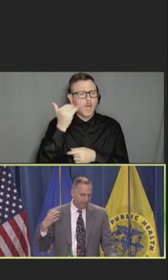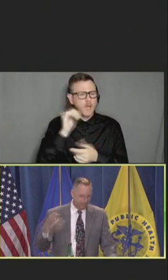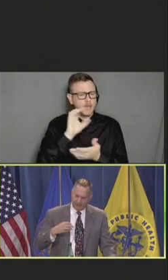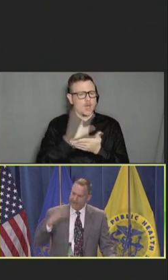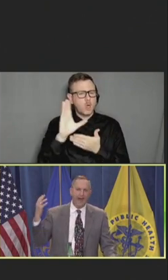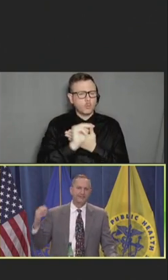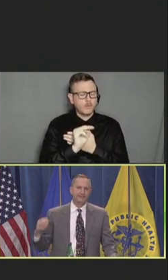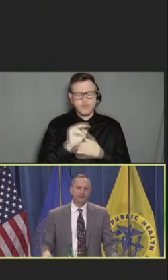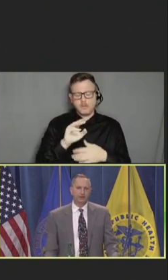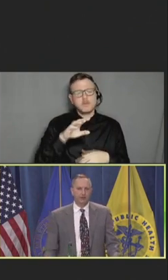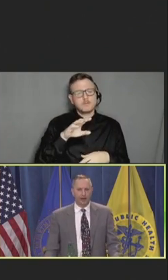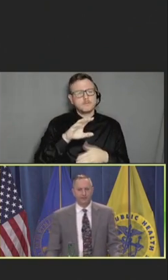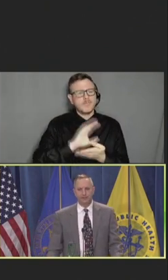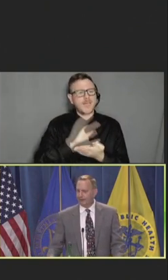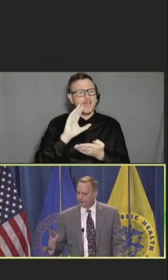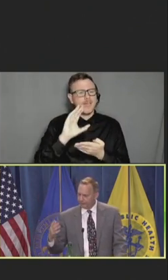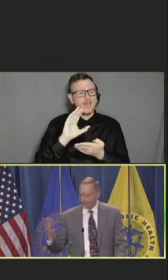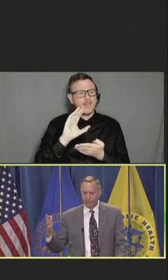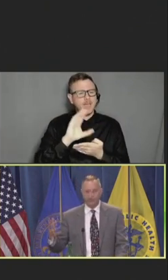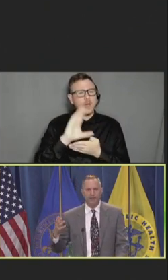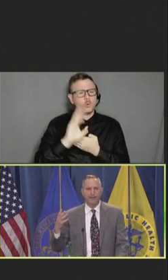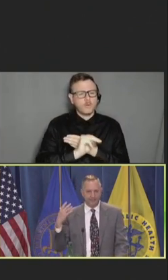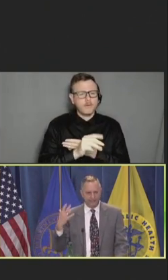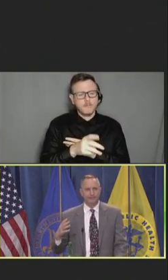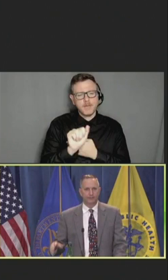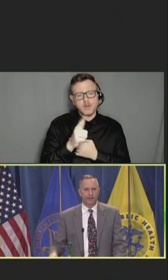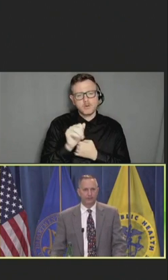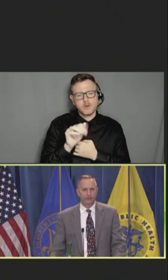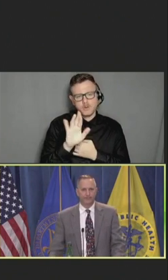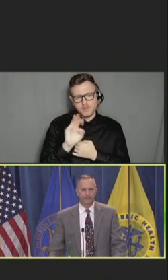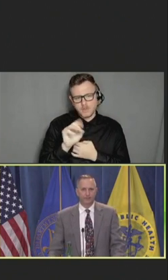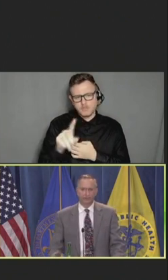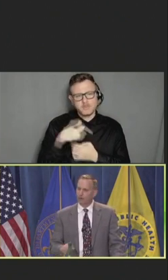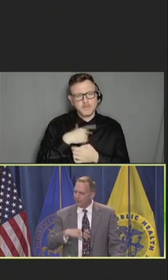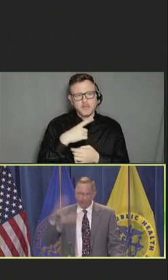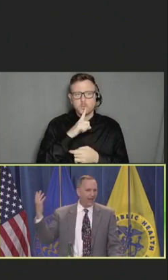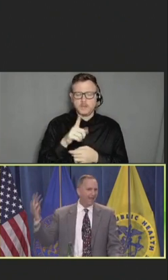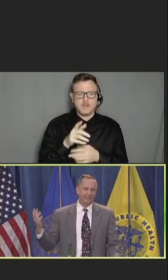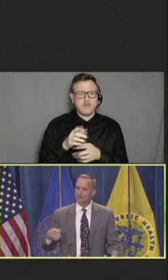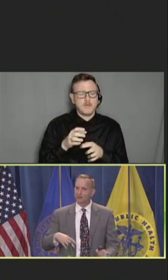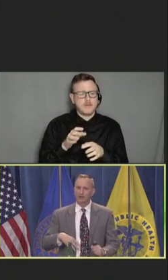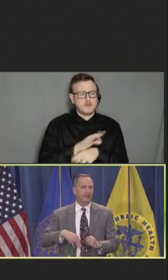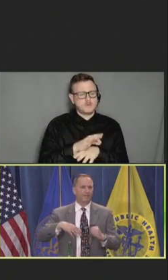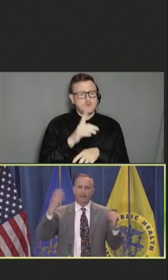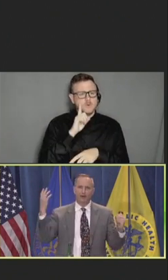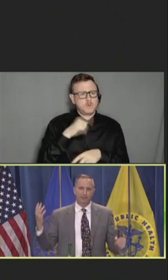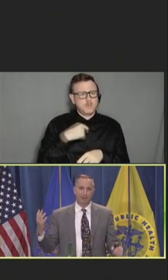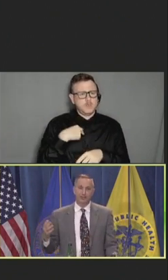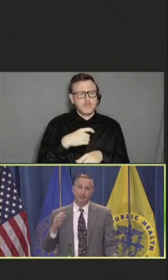fantastical, and oftentimes frequently disinformation. The more fantastical, the bigger it blows up.